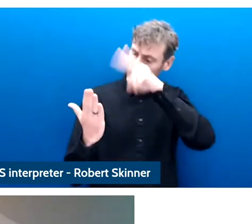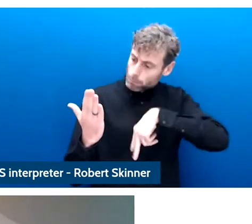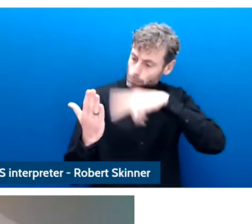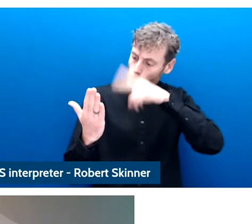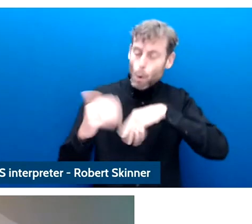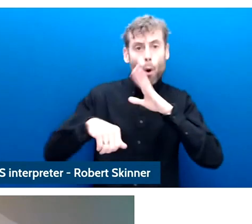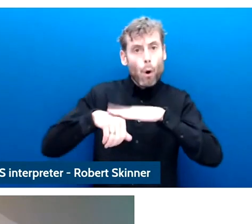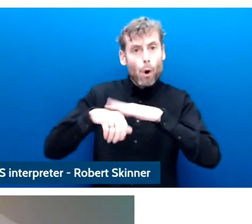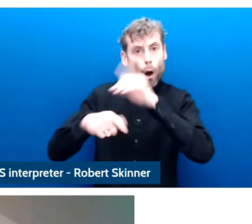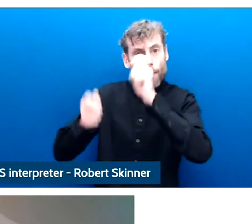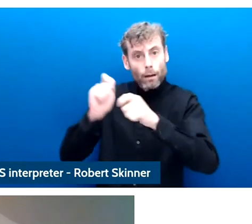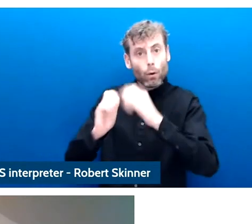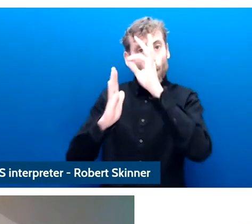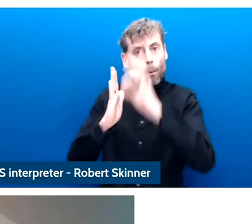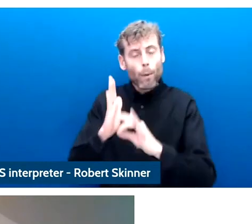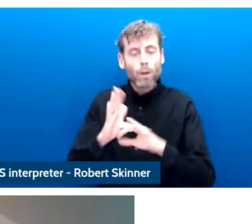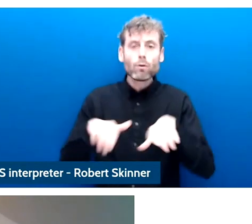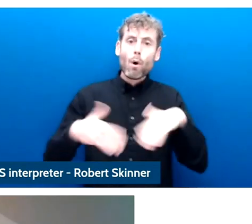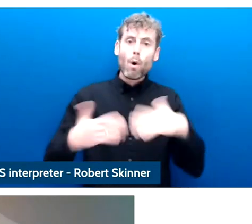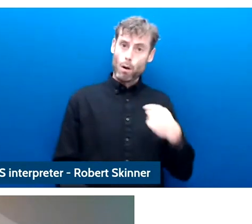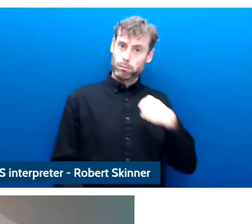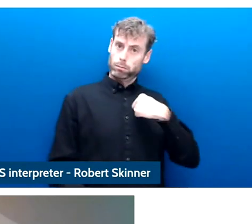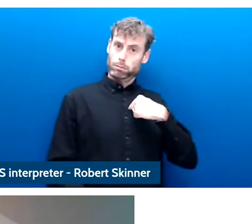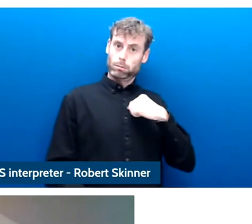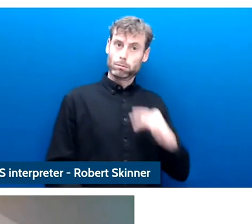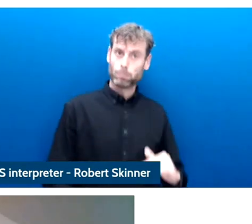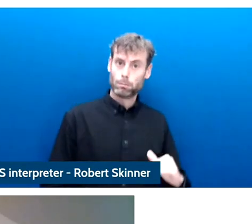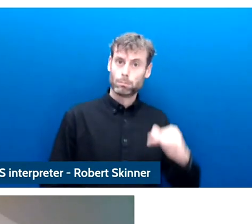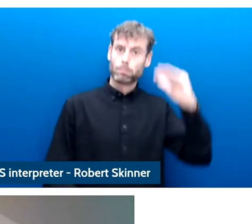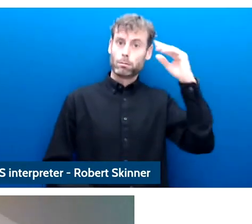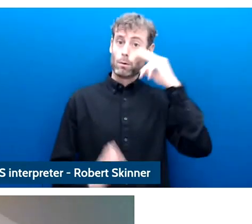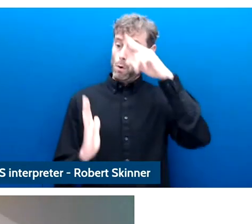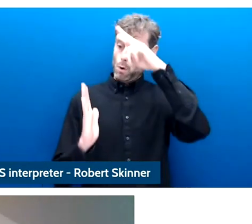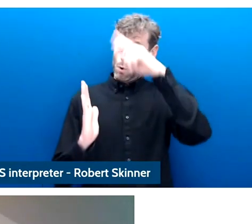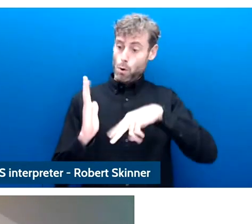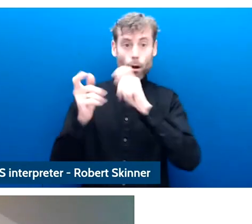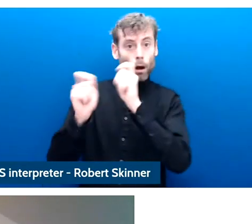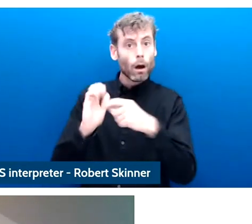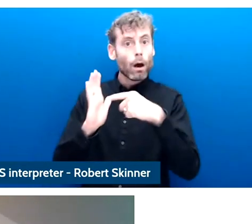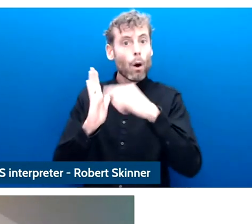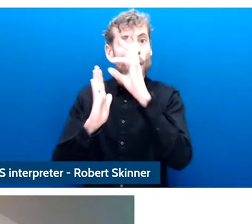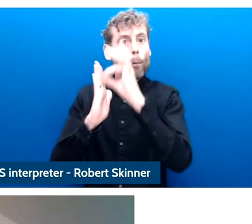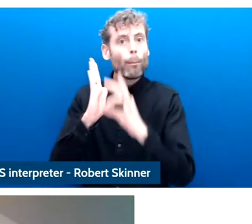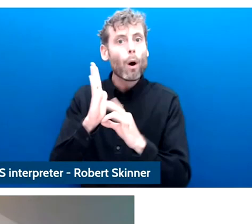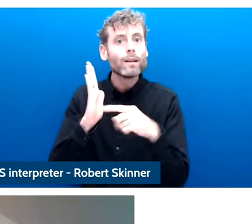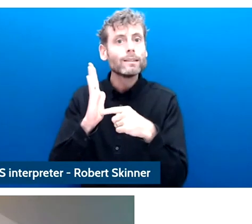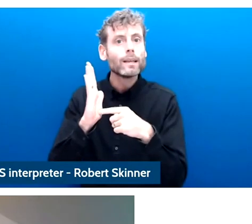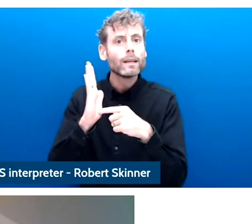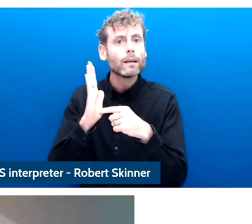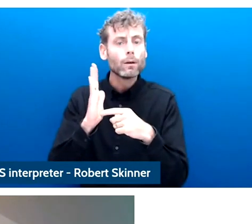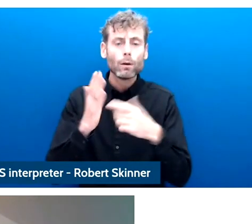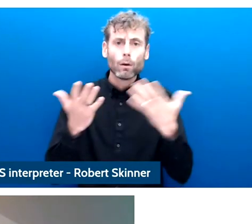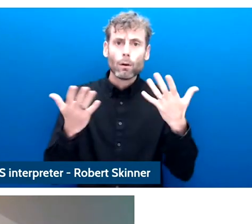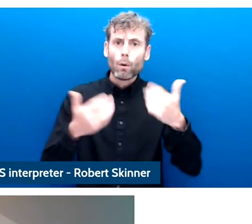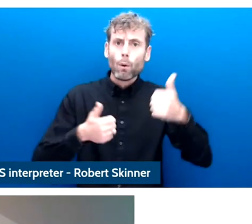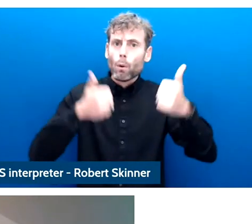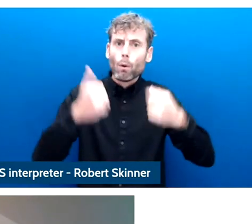If you get it right, we are going to have to figure out how to involve young people